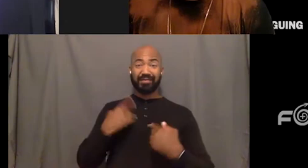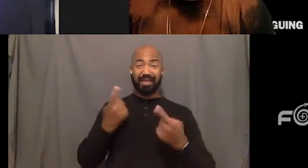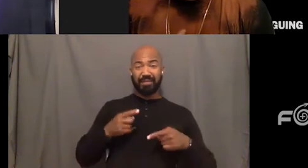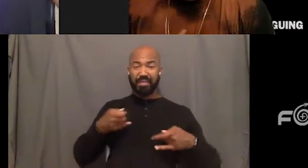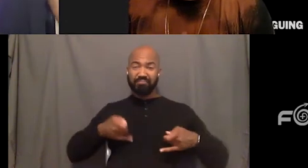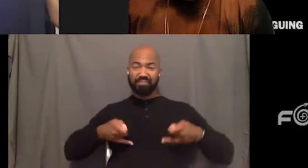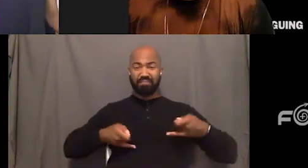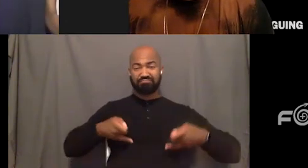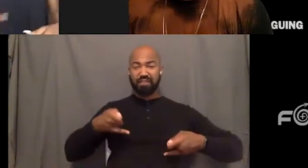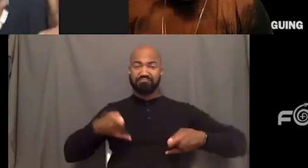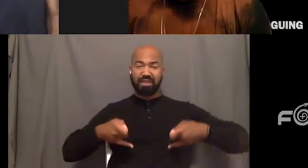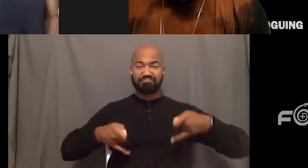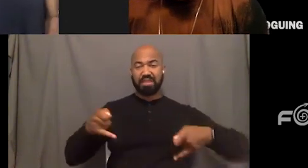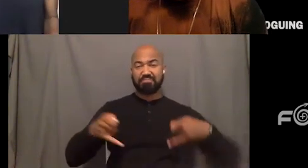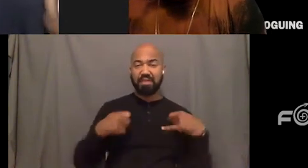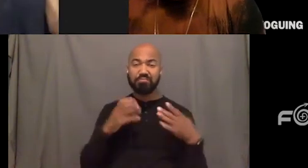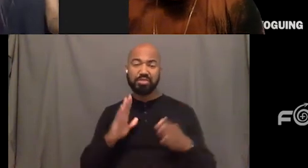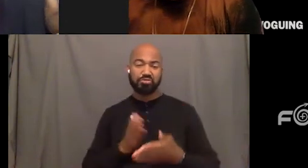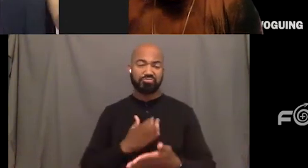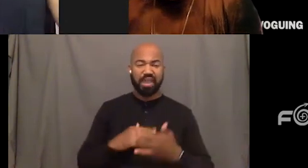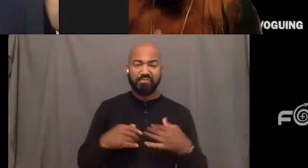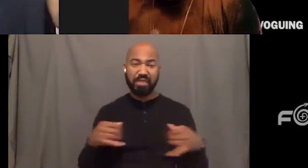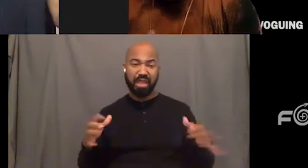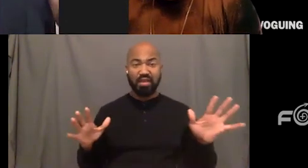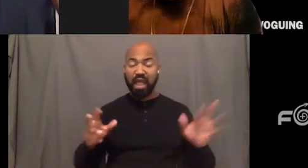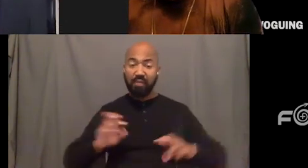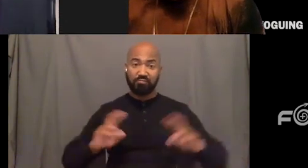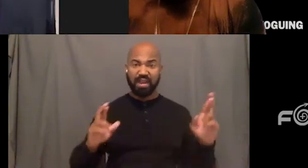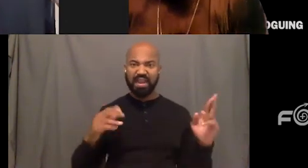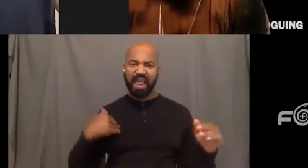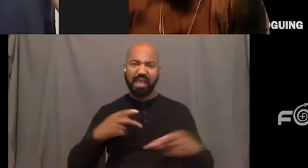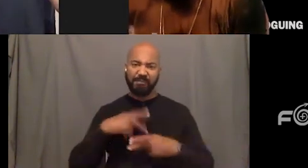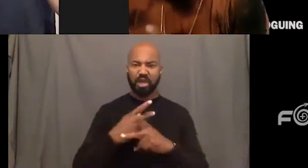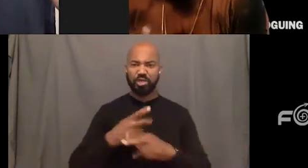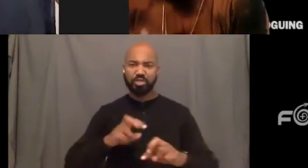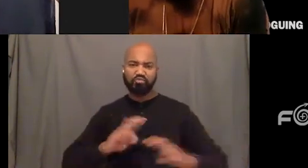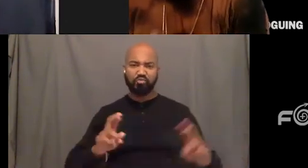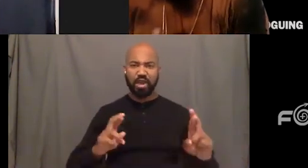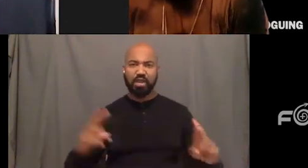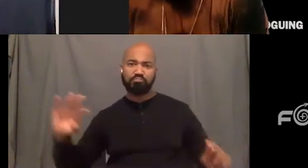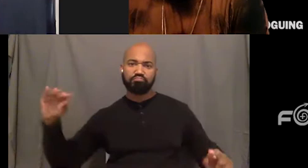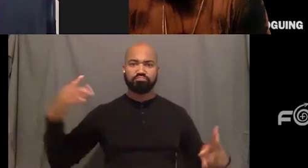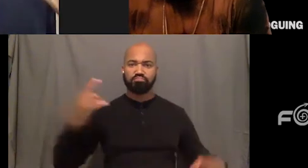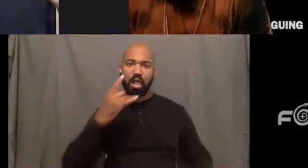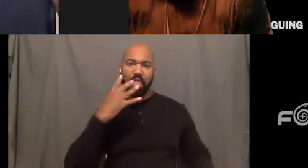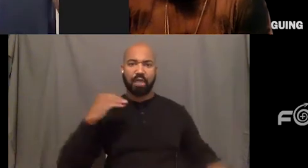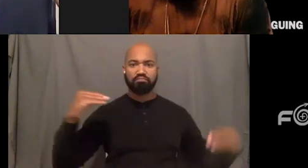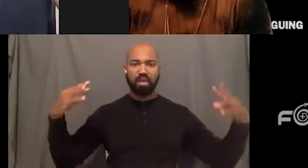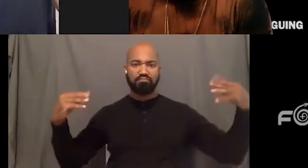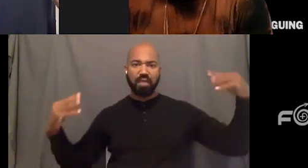I was gonna do it all, you know, I had production. See, I was ready.